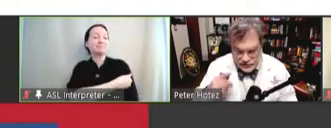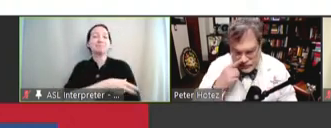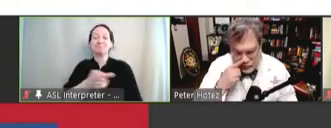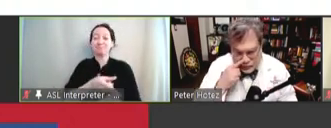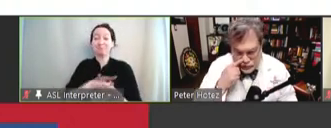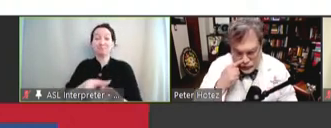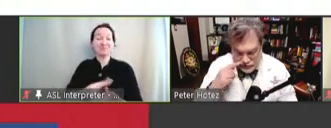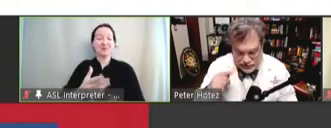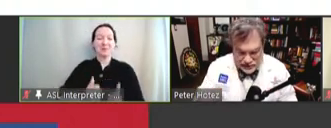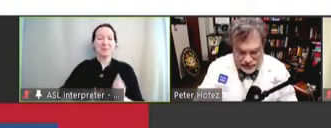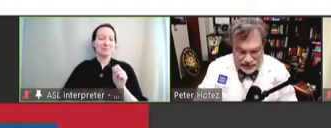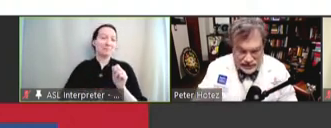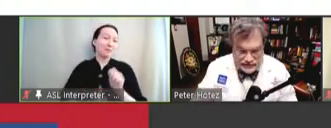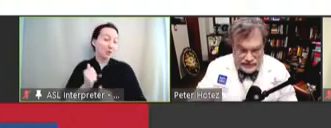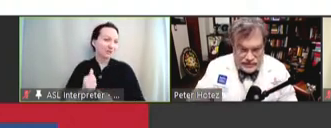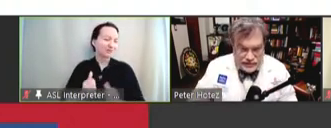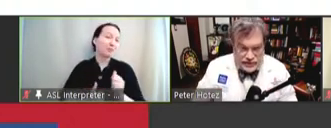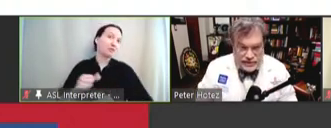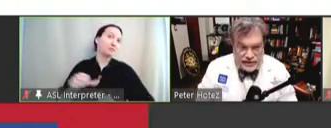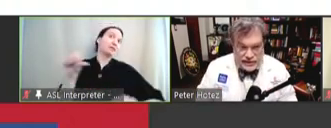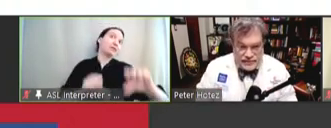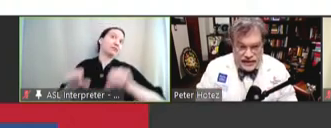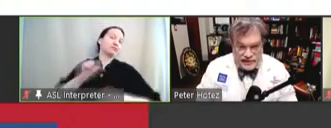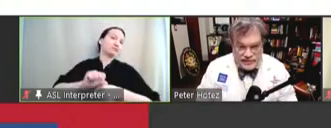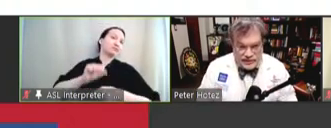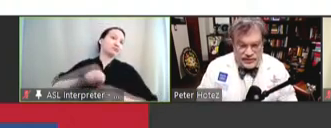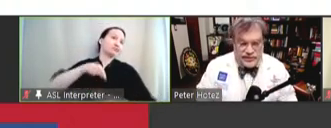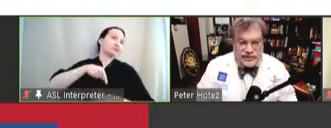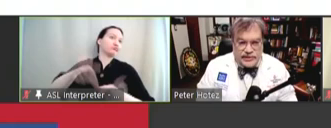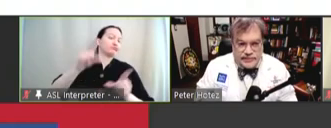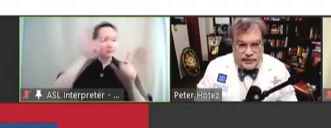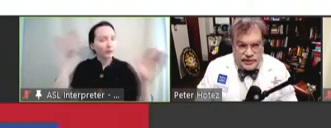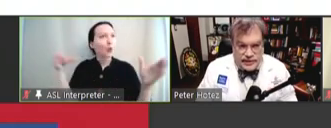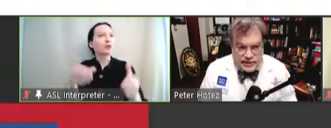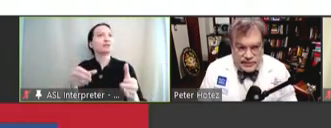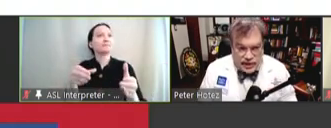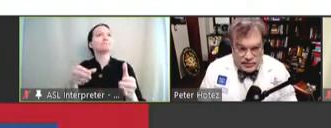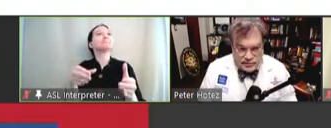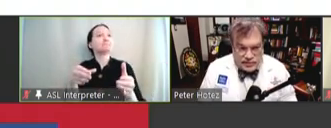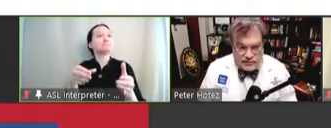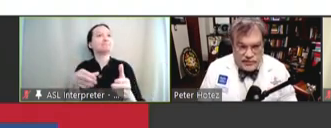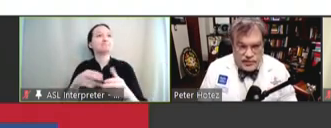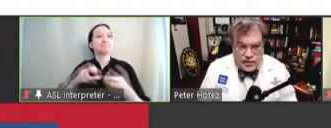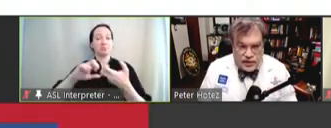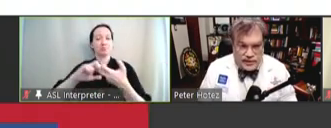of -- almost all of -- my scientific career has been devoted to this problem of what we call the